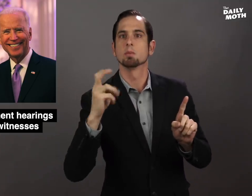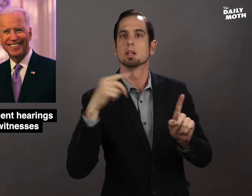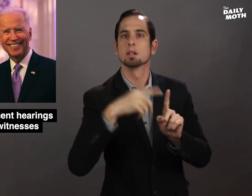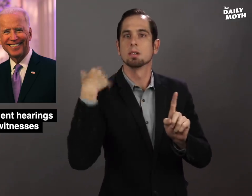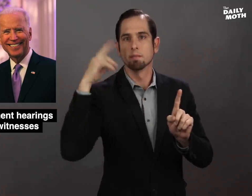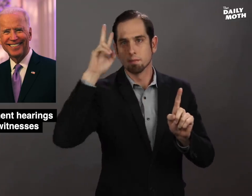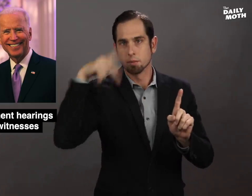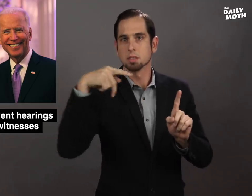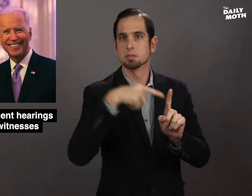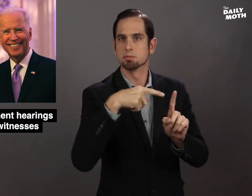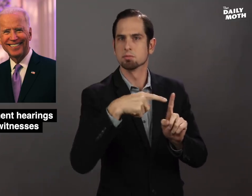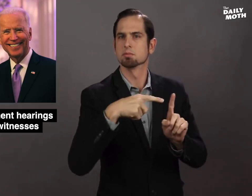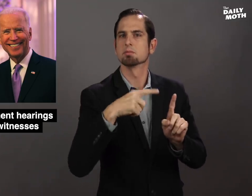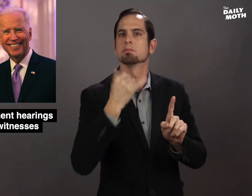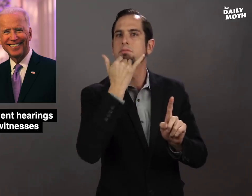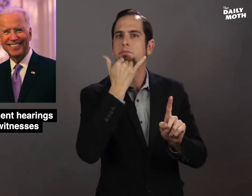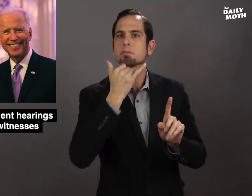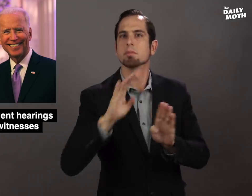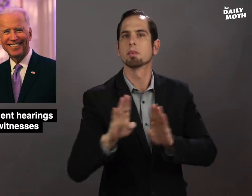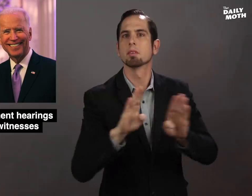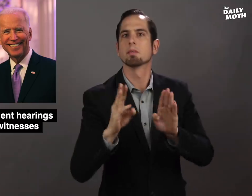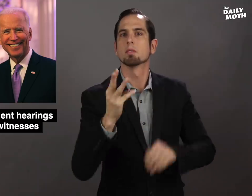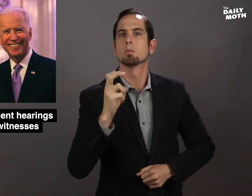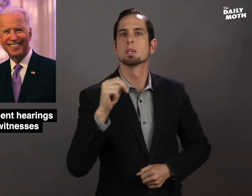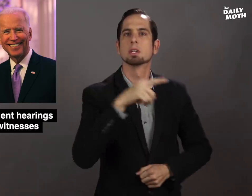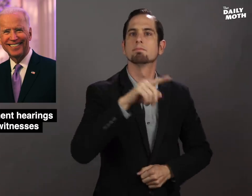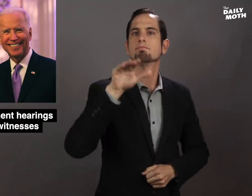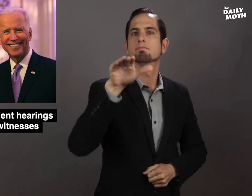when he was vice president, acted improperly